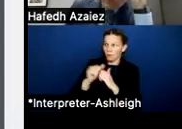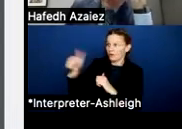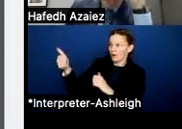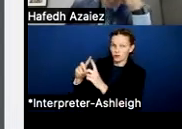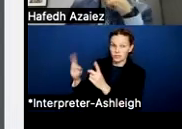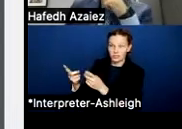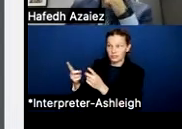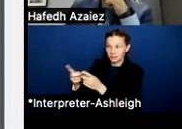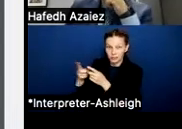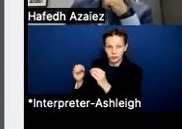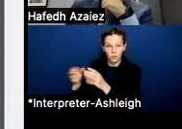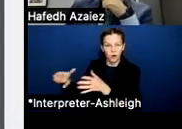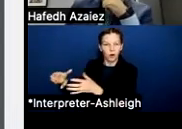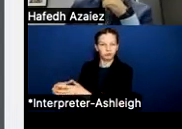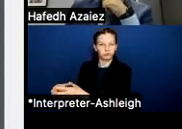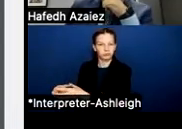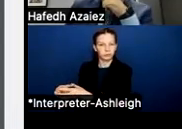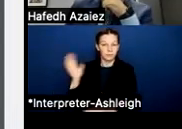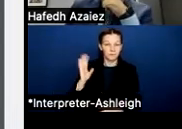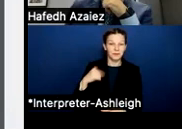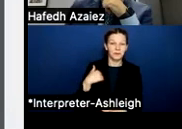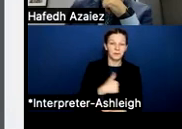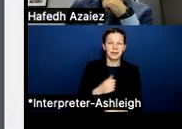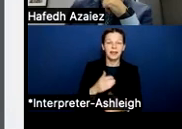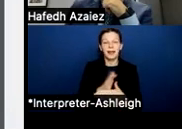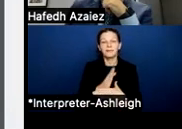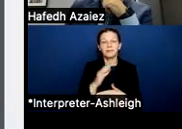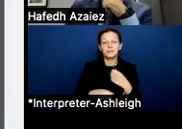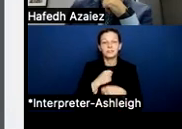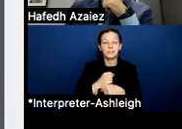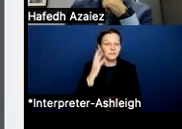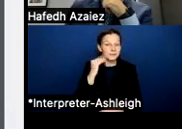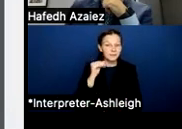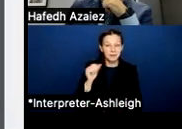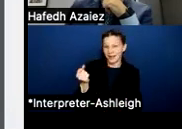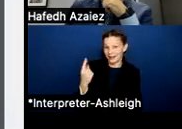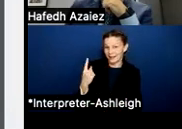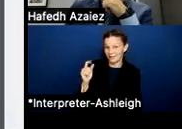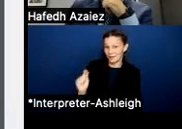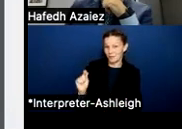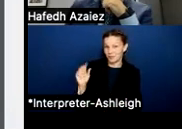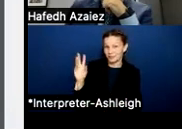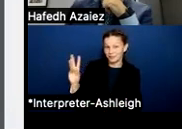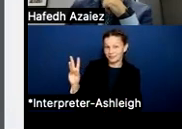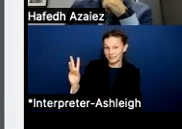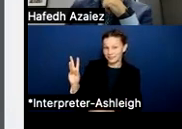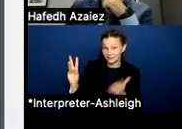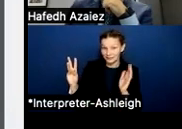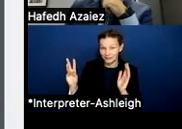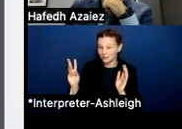we sold that we had 11... The average years of experience for our teachers was 11.6, and that's about two years, two years ago that data.